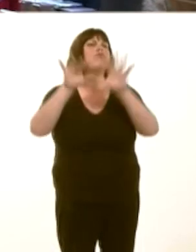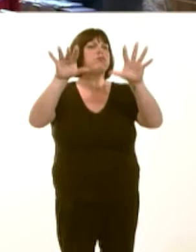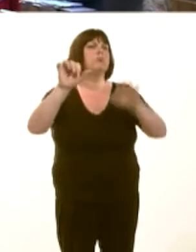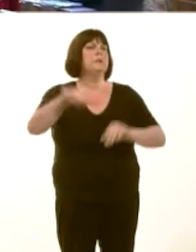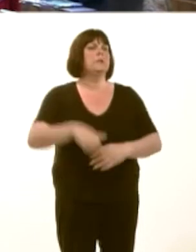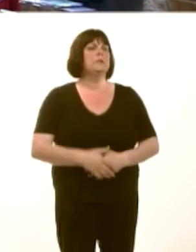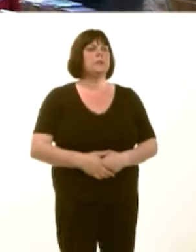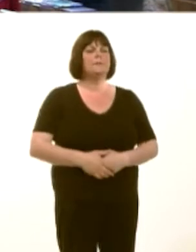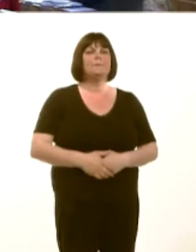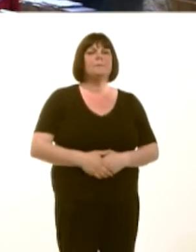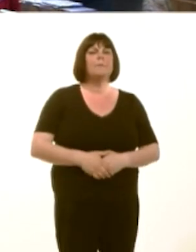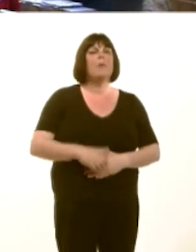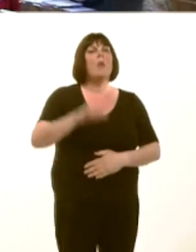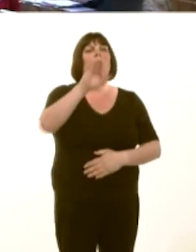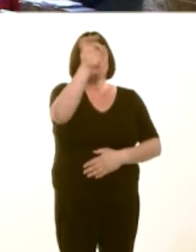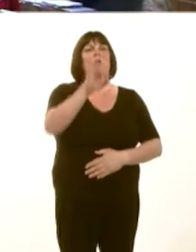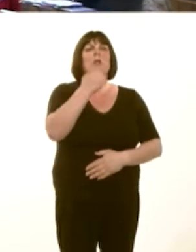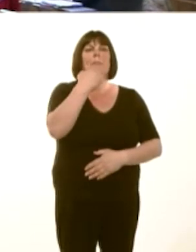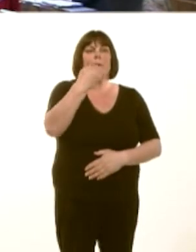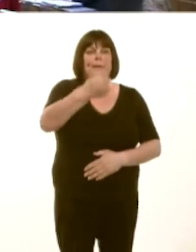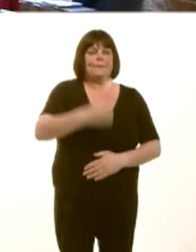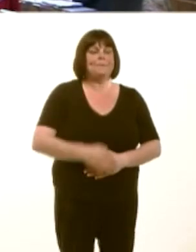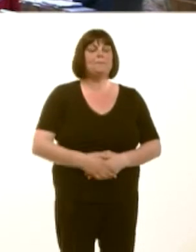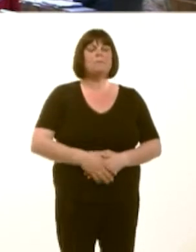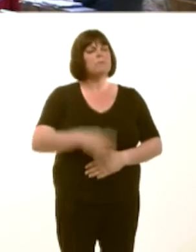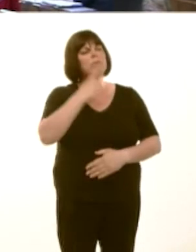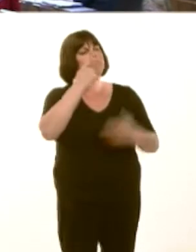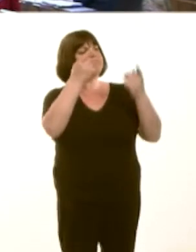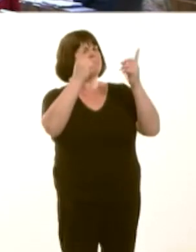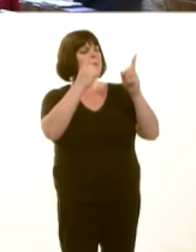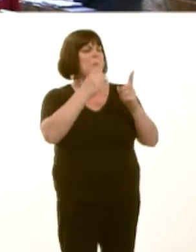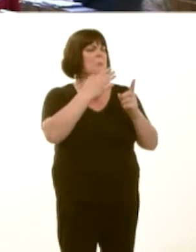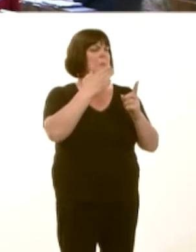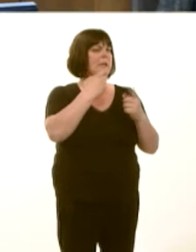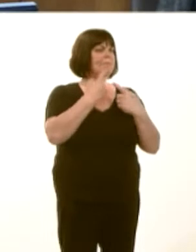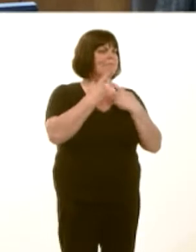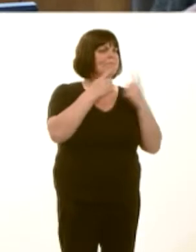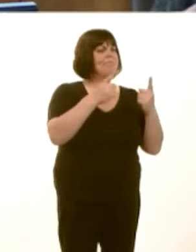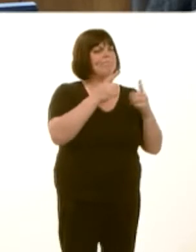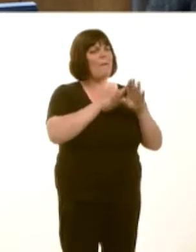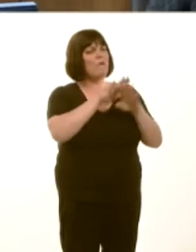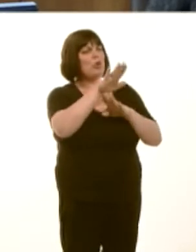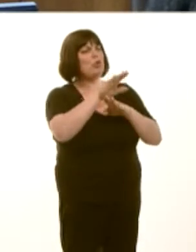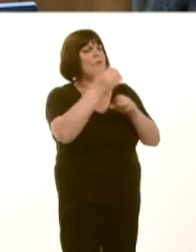A wnaiff y Prif Weinidog ddatganiad am ddyfodol Twf Swyddi Cymru? OAQ(4)2233(FM) Carwyn Jones: Wel, ein targed yw cynnig 16,000